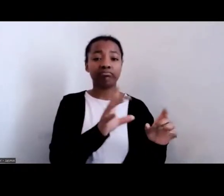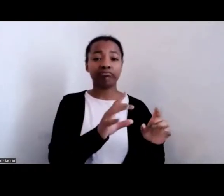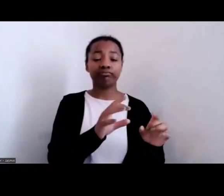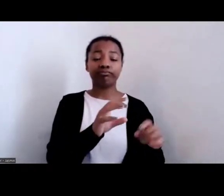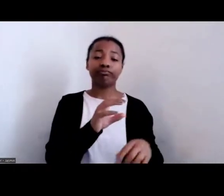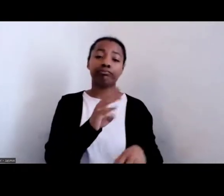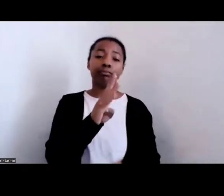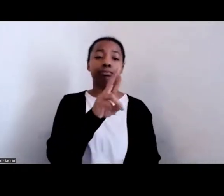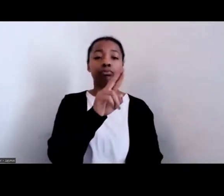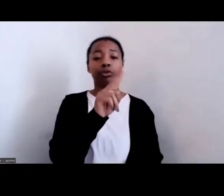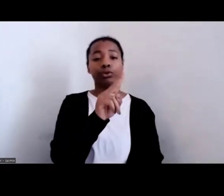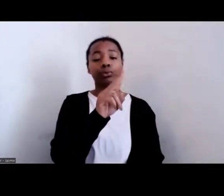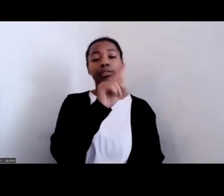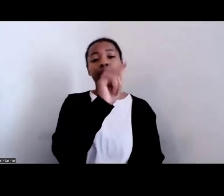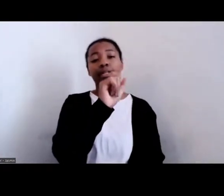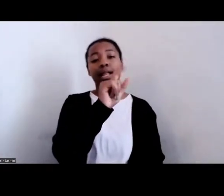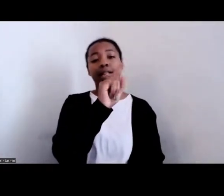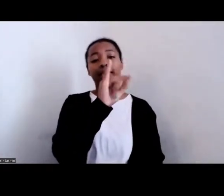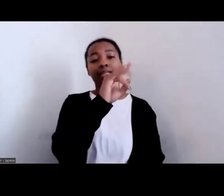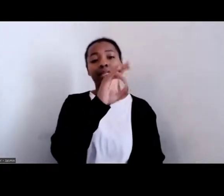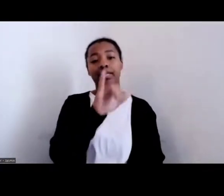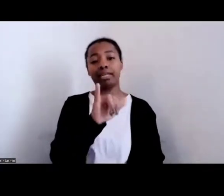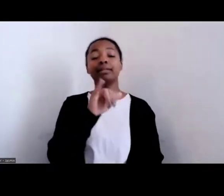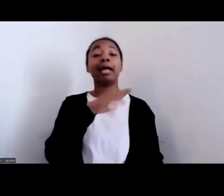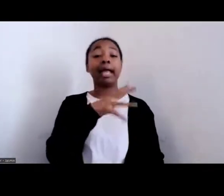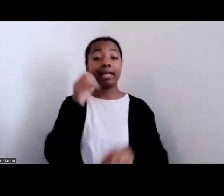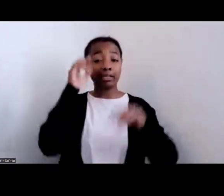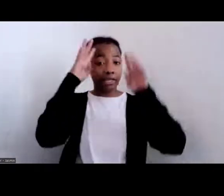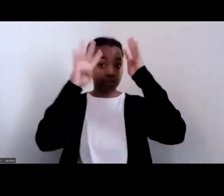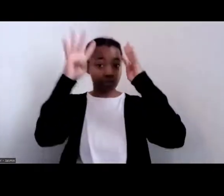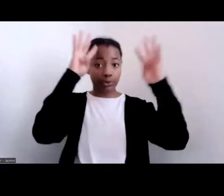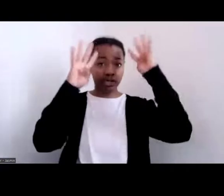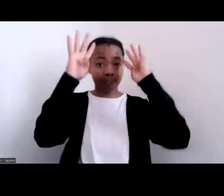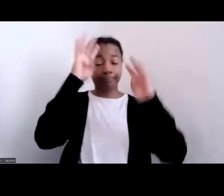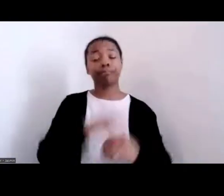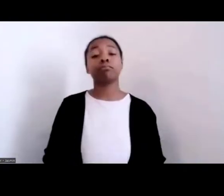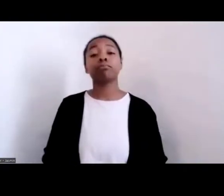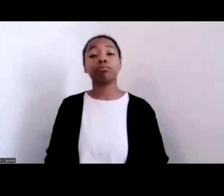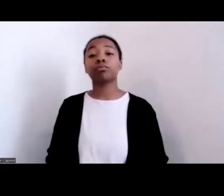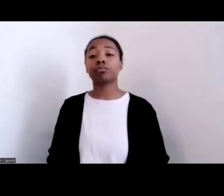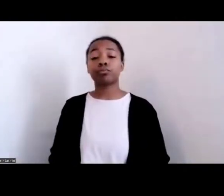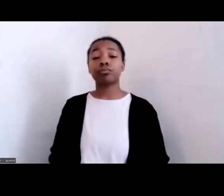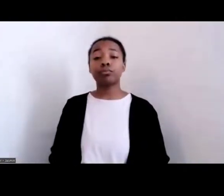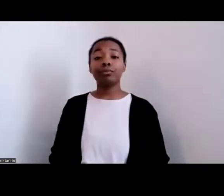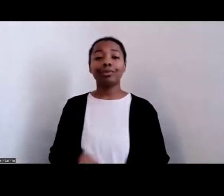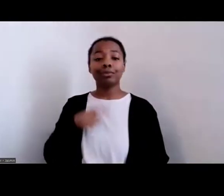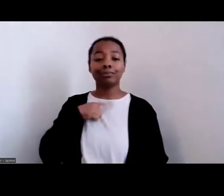And so one of the things that I often try to share with people, because we are fond of saying black people's